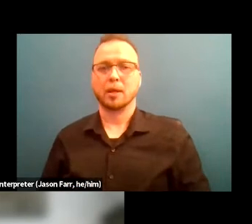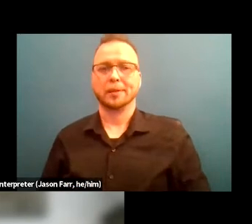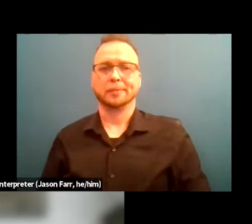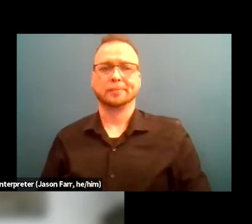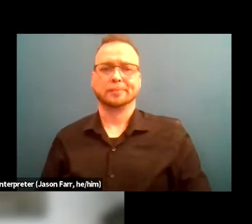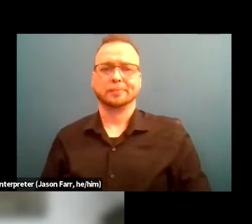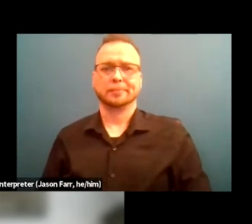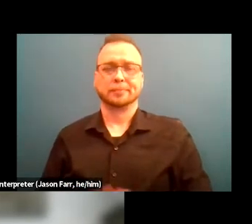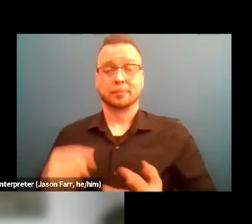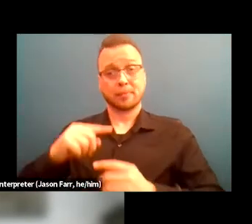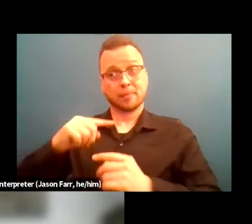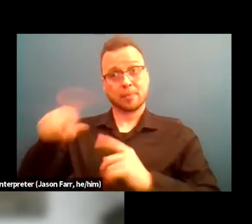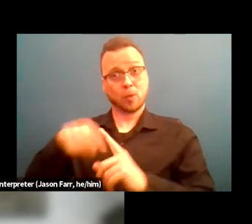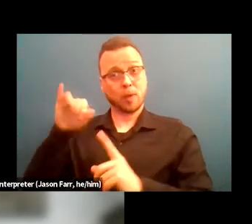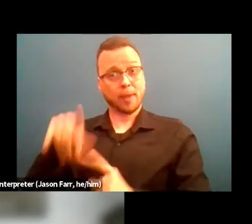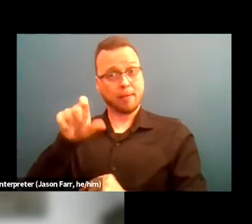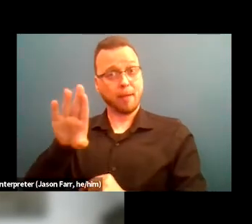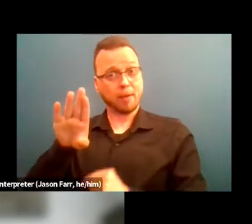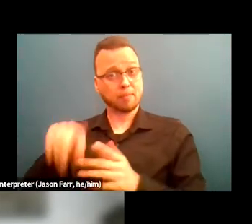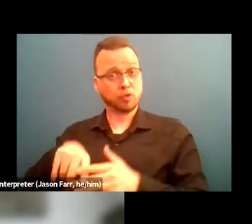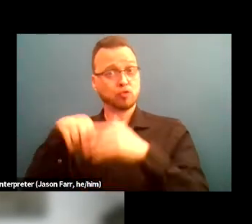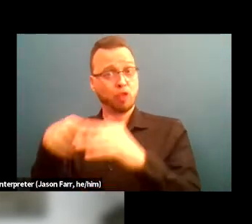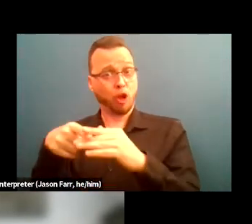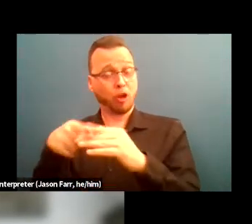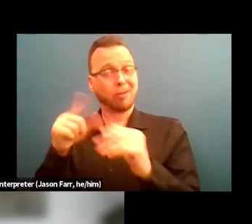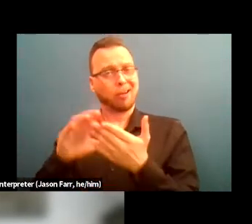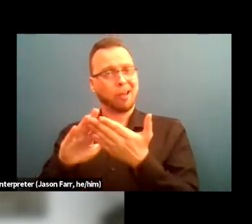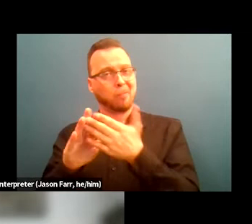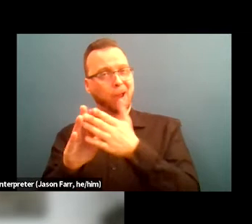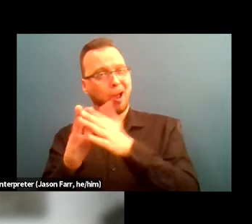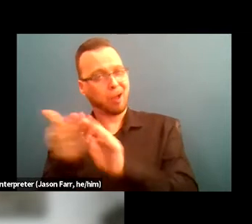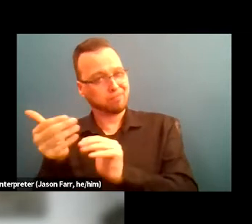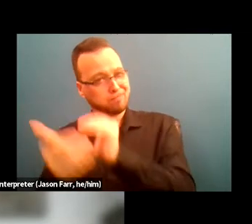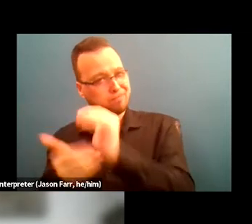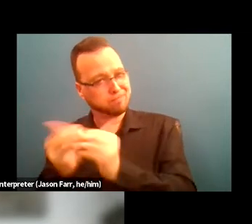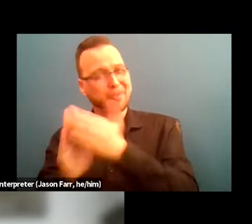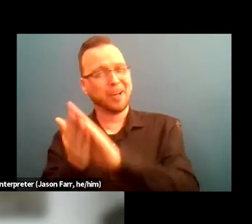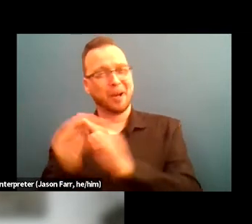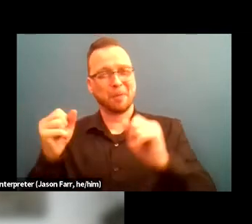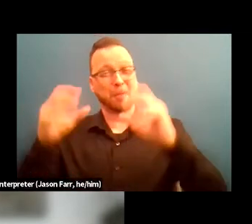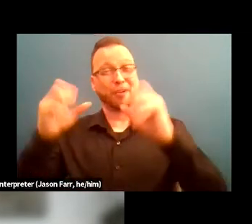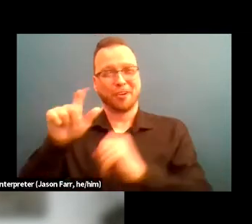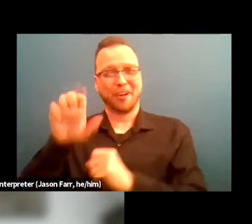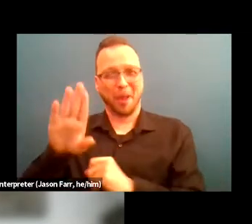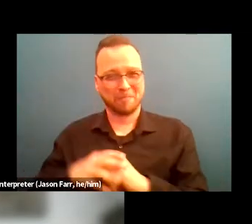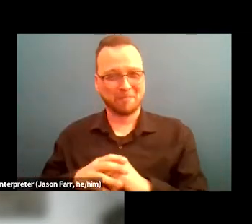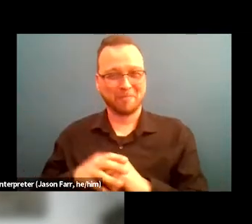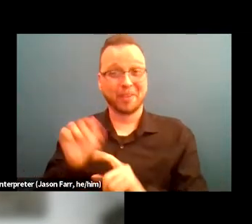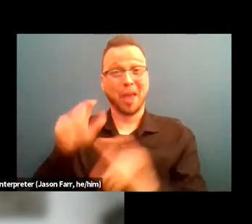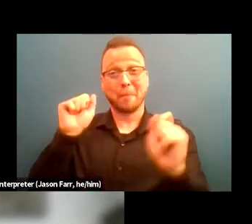And when that club was started, it evolved into the Miracles Club today, the Miracles has a cooperative relationship